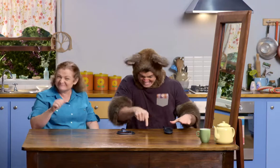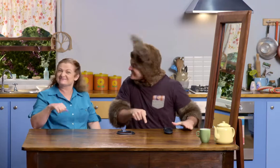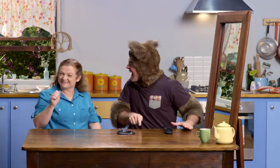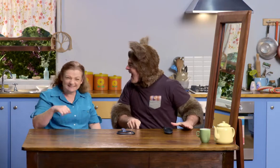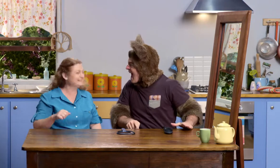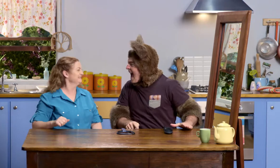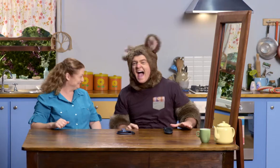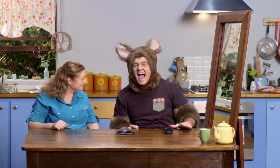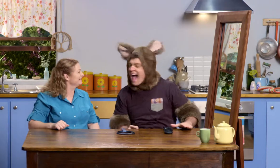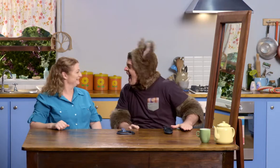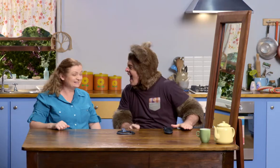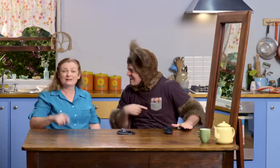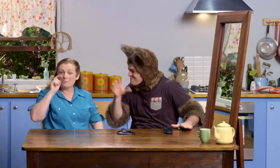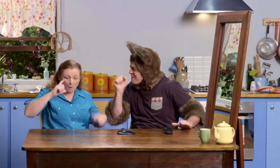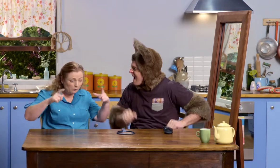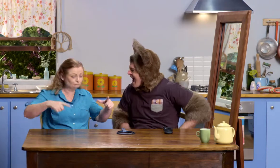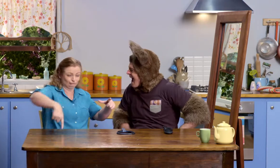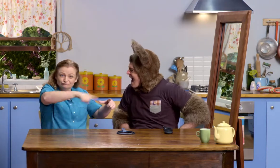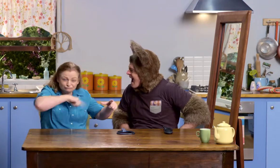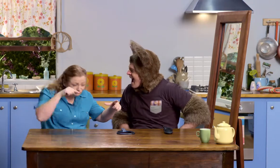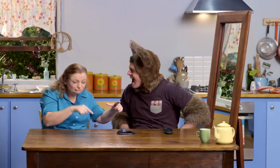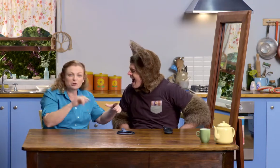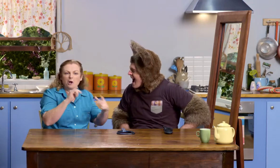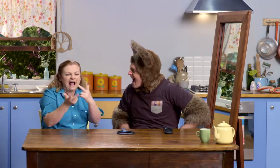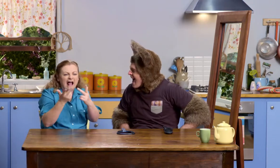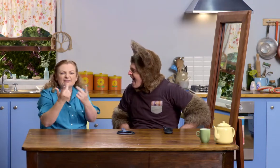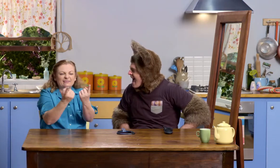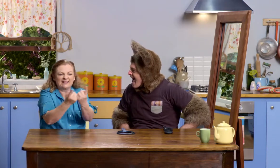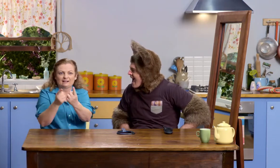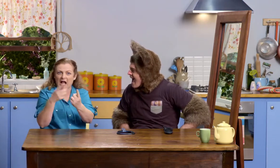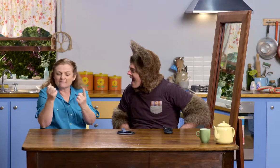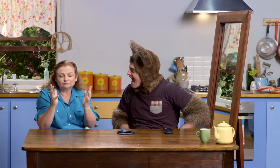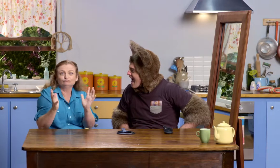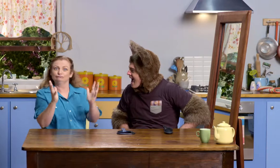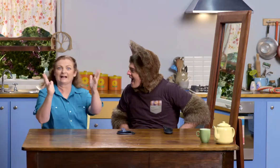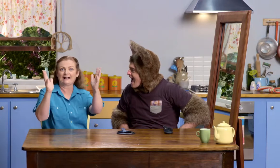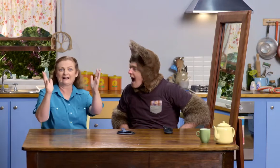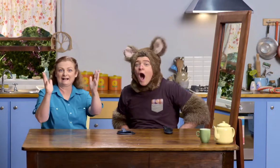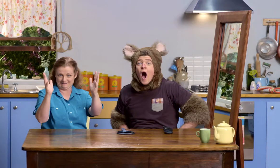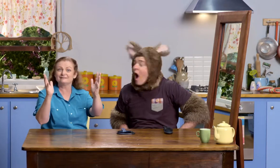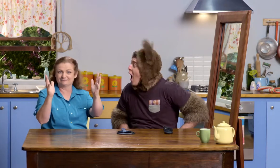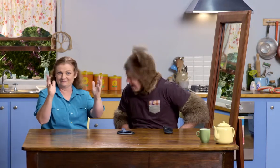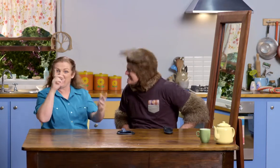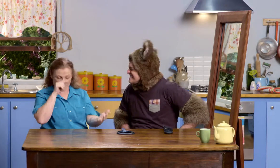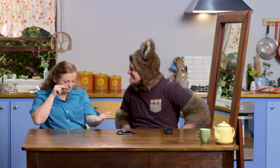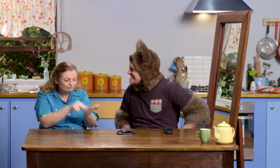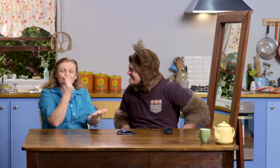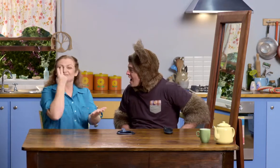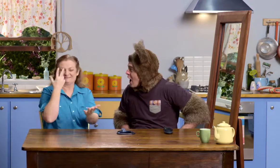That's right! Water or other things that are shiny, can reflect light just like a mirror does.